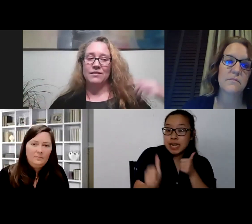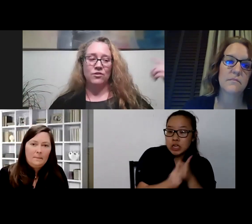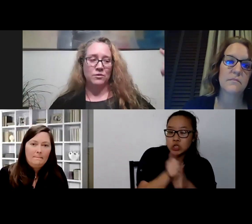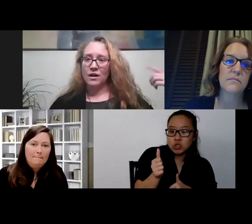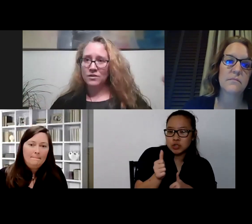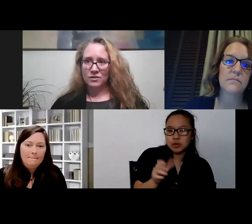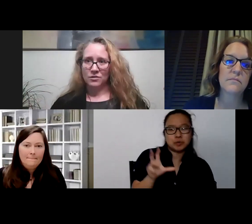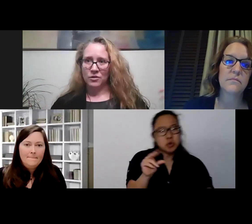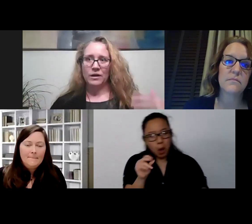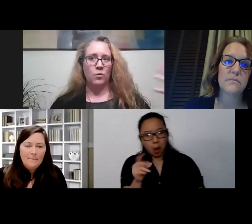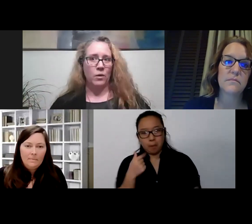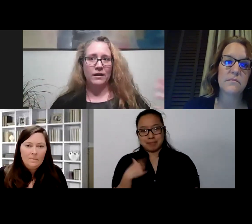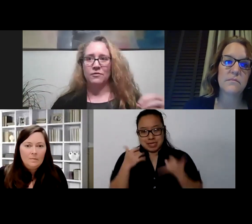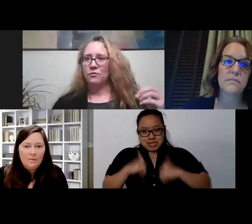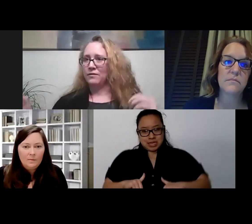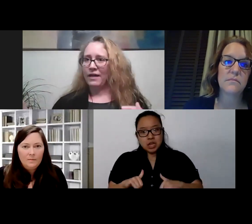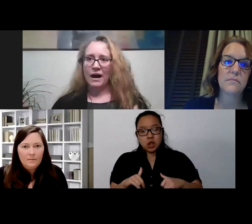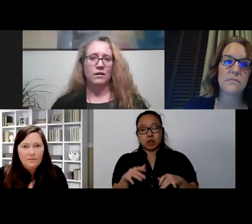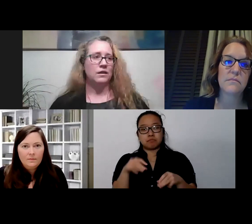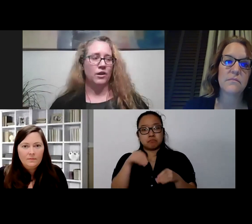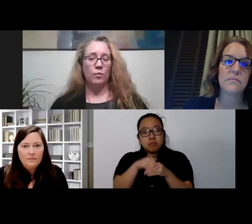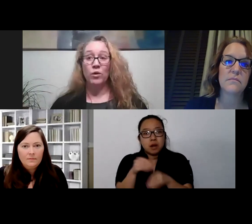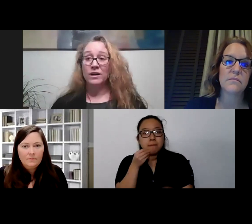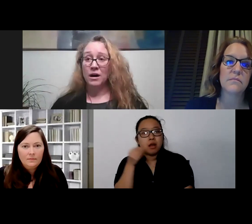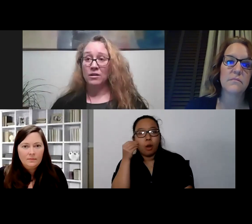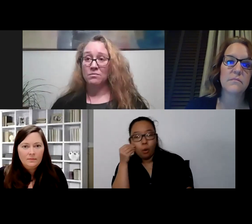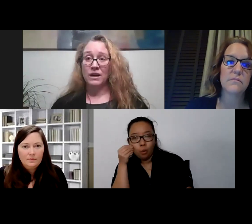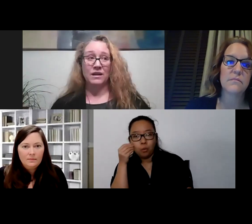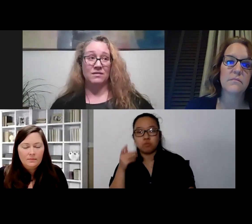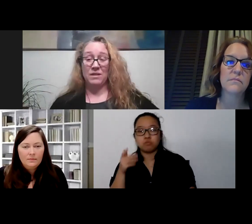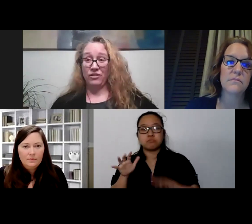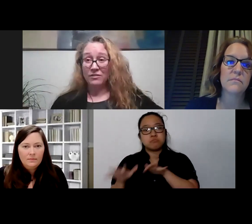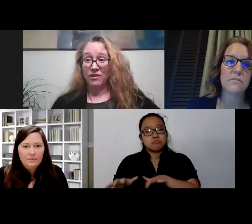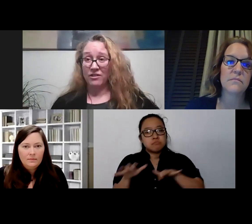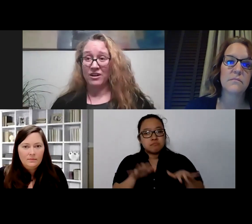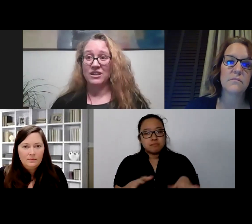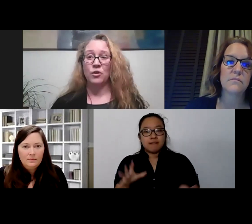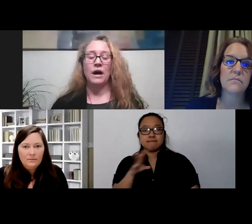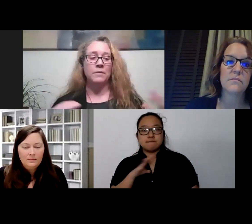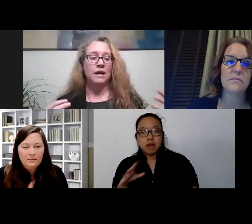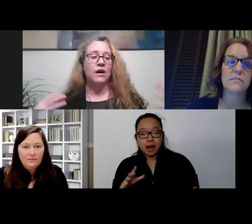Those thoughts are still going. What if? What if that? I'm worried about my grandfather.